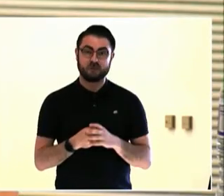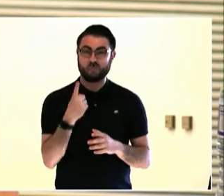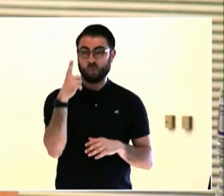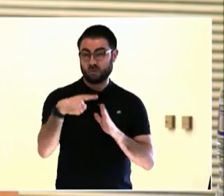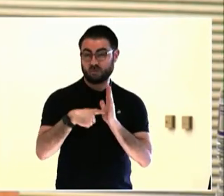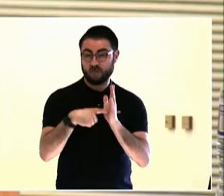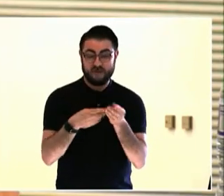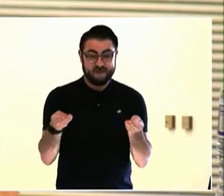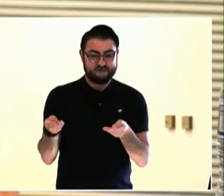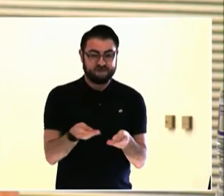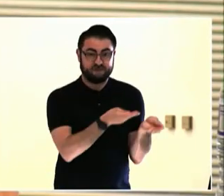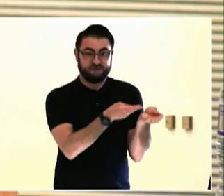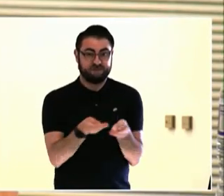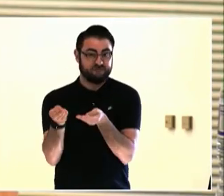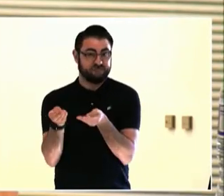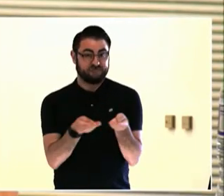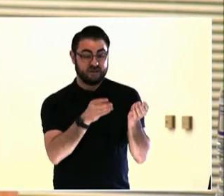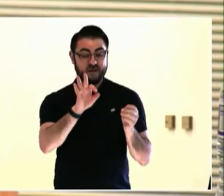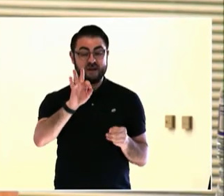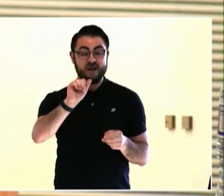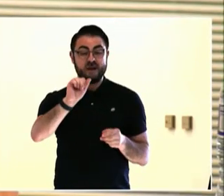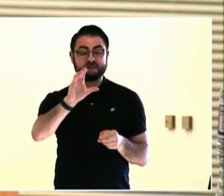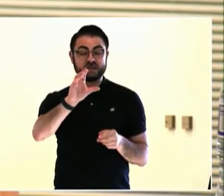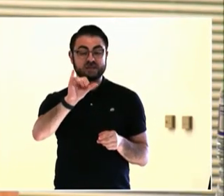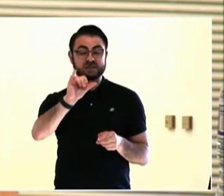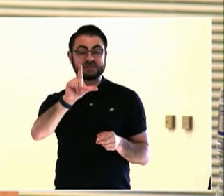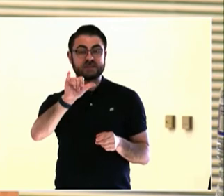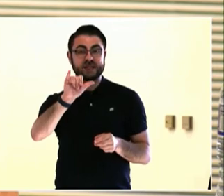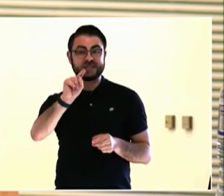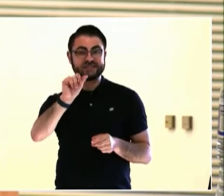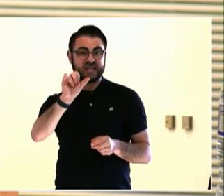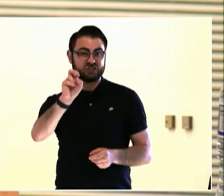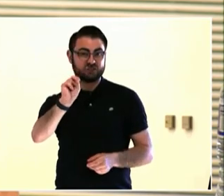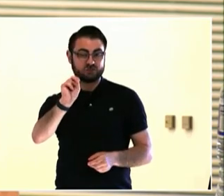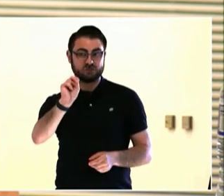Another thing that Alisha and I talked about yesterday, thinking